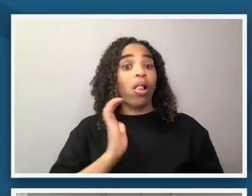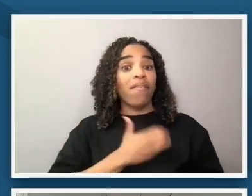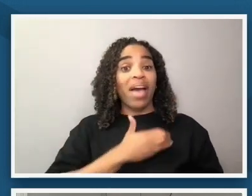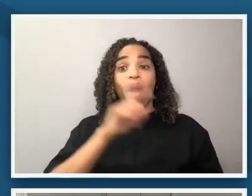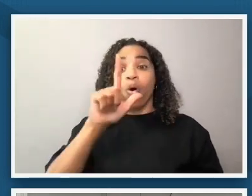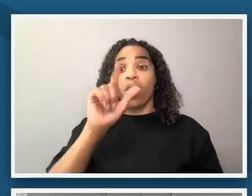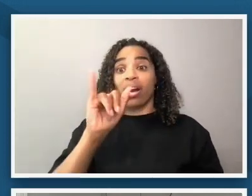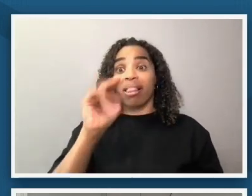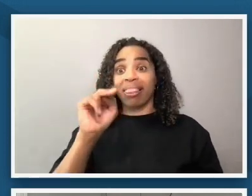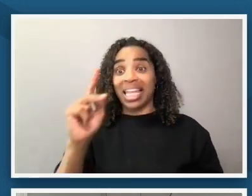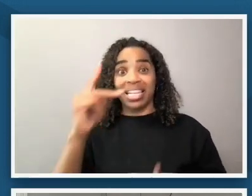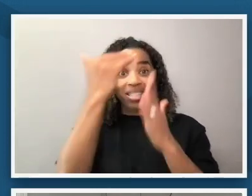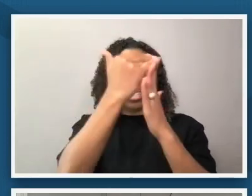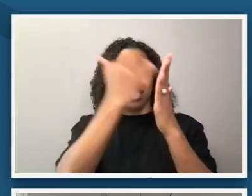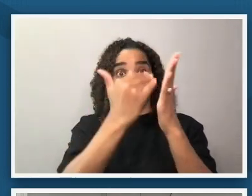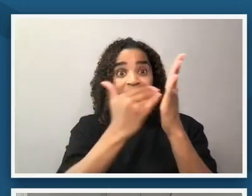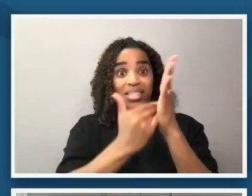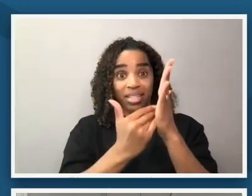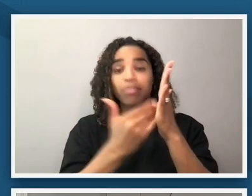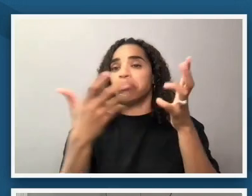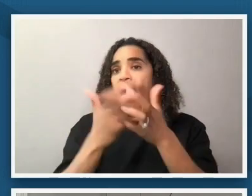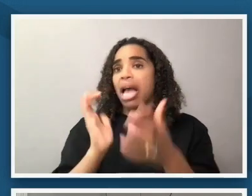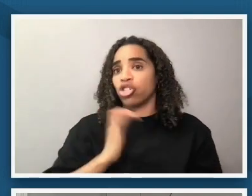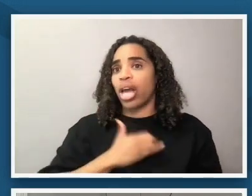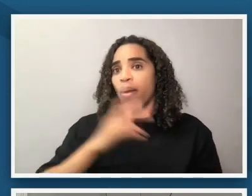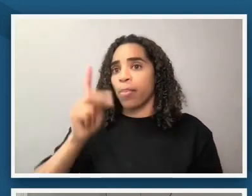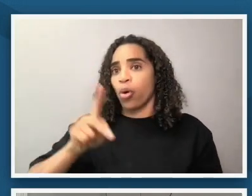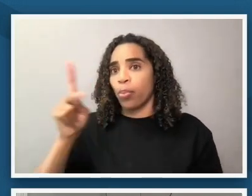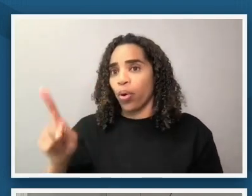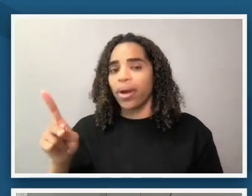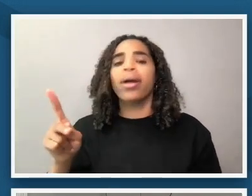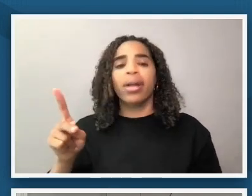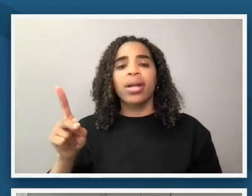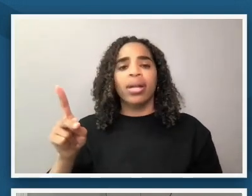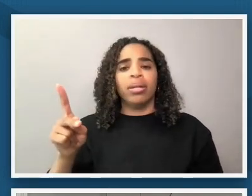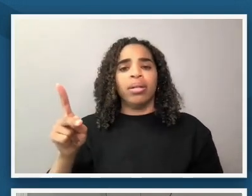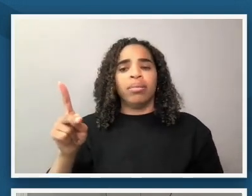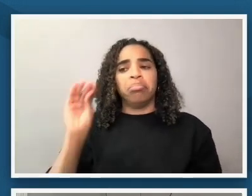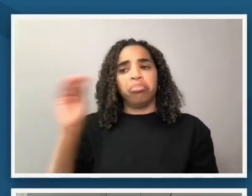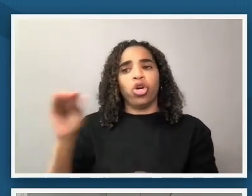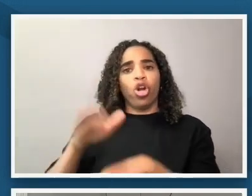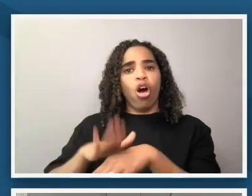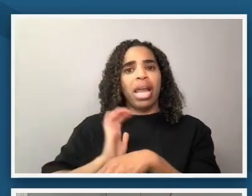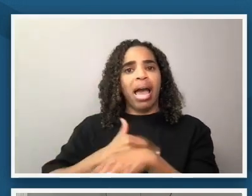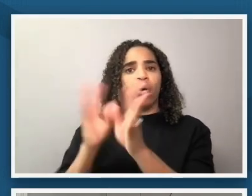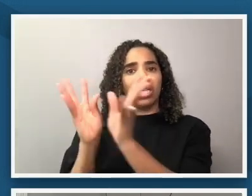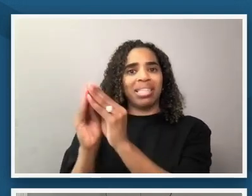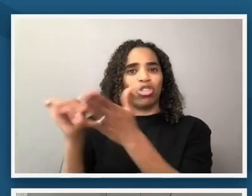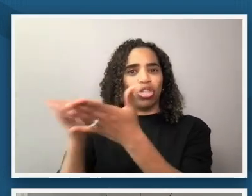are in the slideshow that is on our